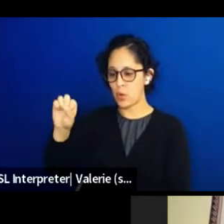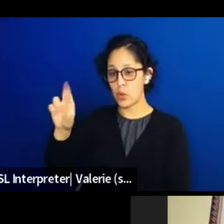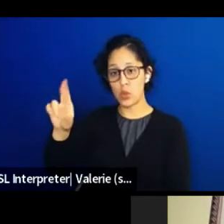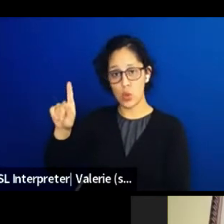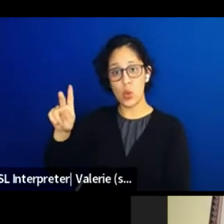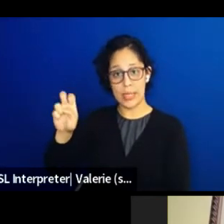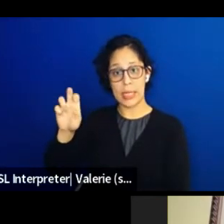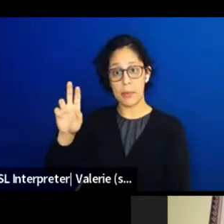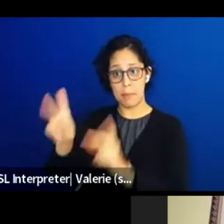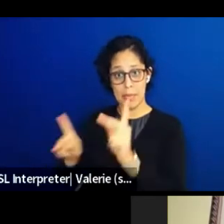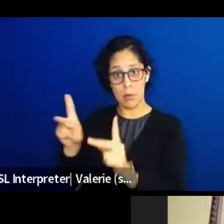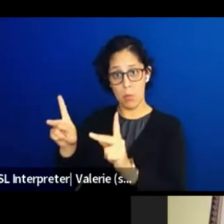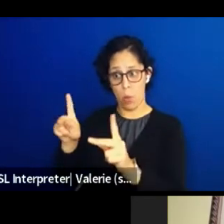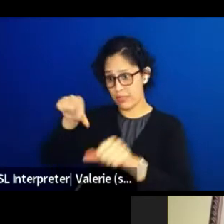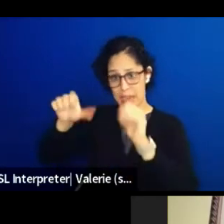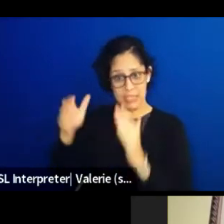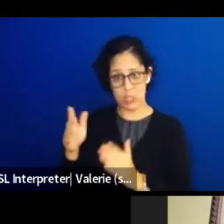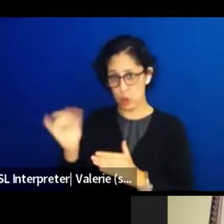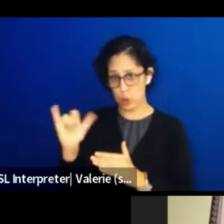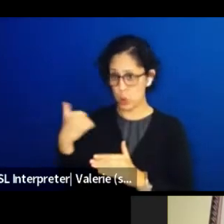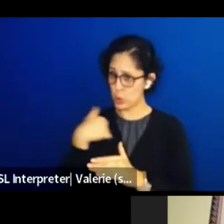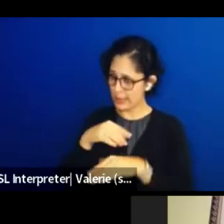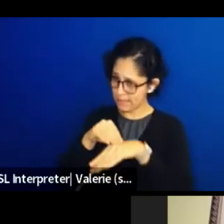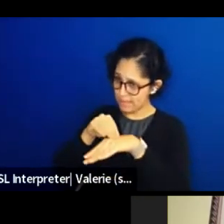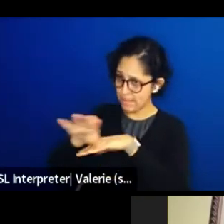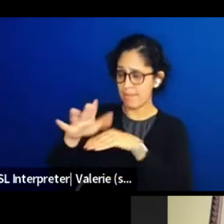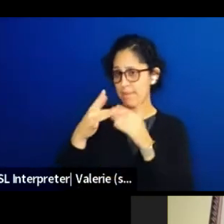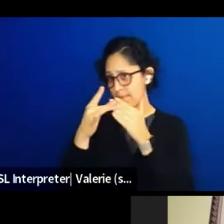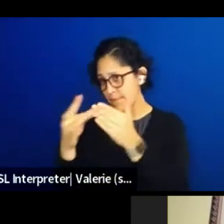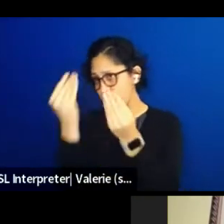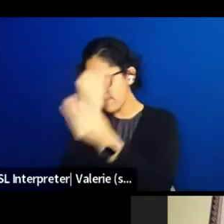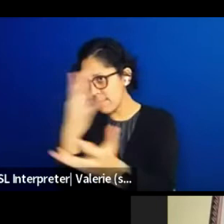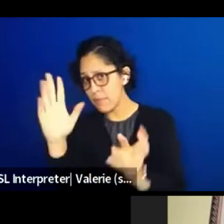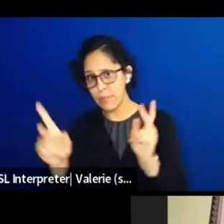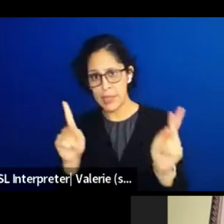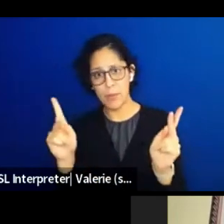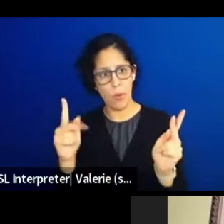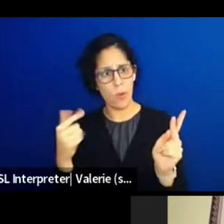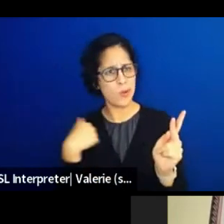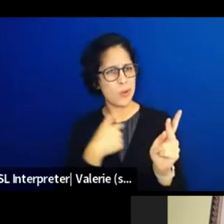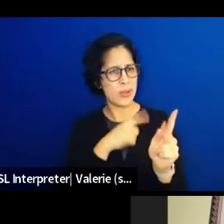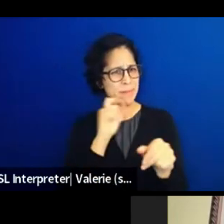So get the word out through the press, get the word out through the media. And we considered that like public storytelling,